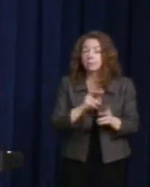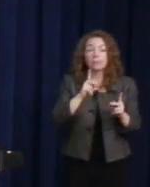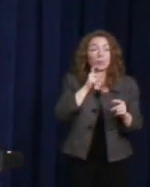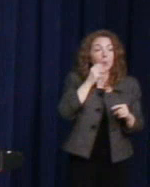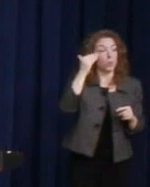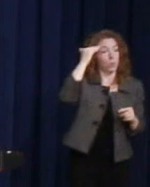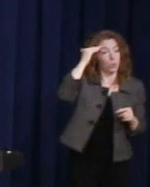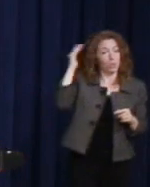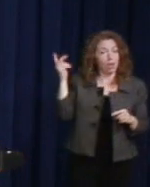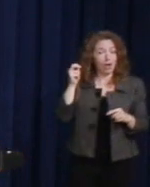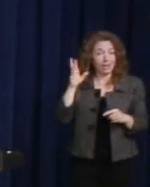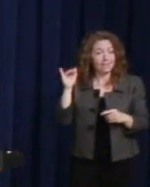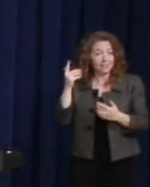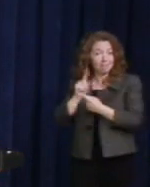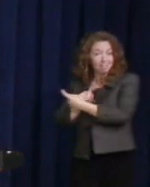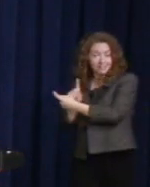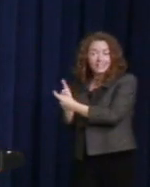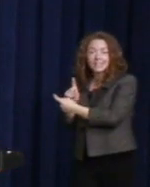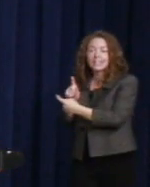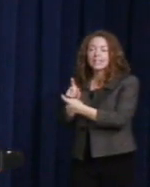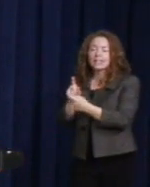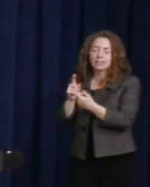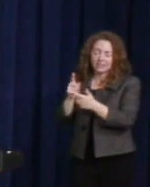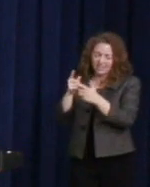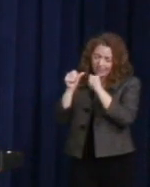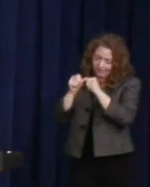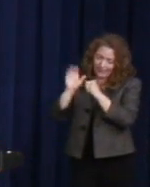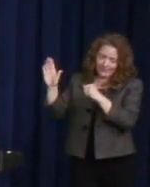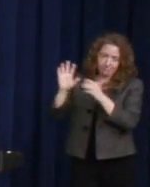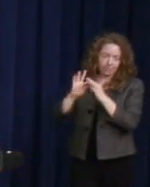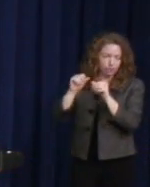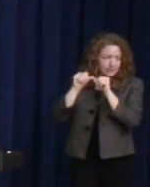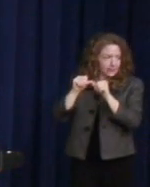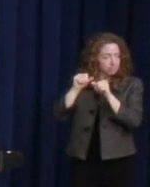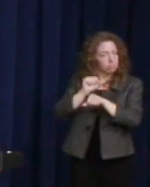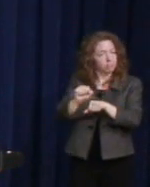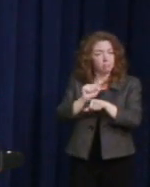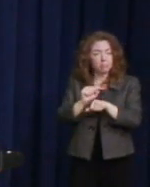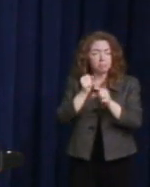I know would have loved to be here who loved Harvey who are unable to be.